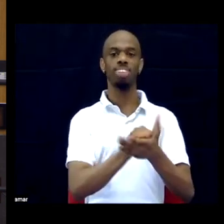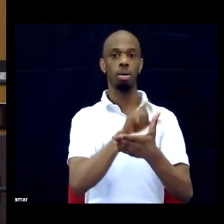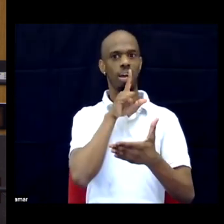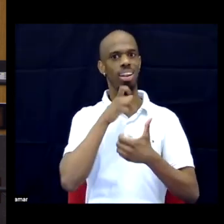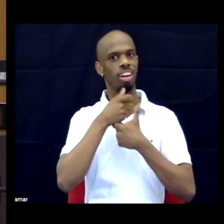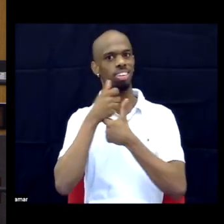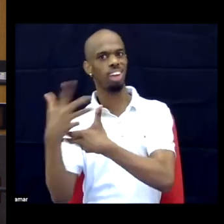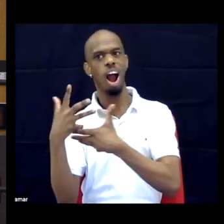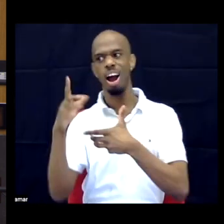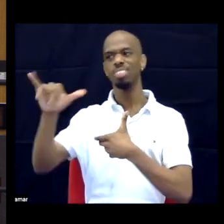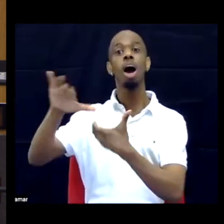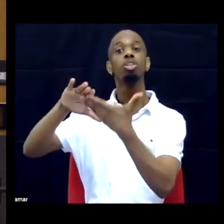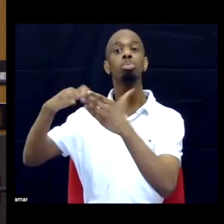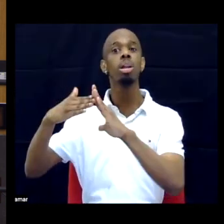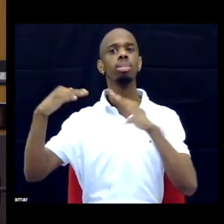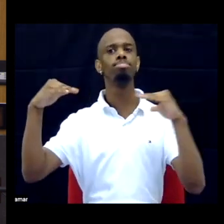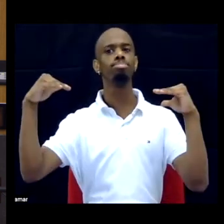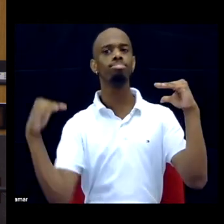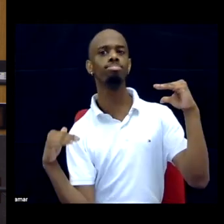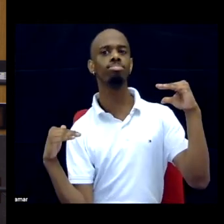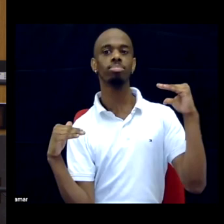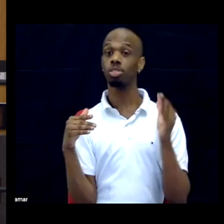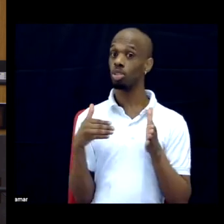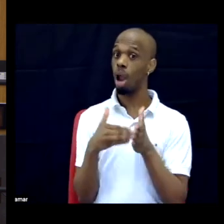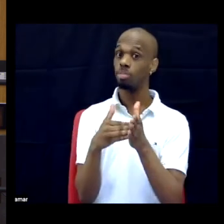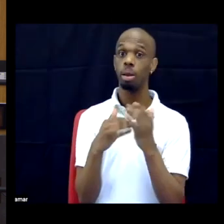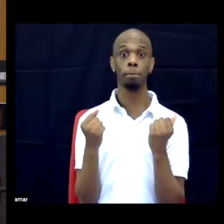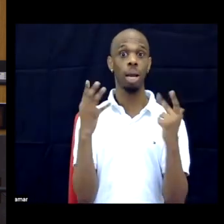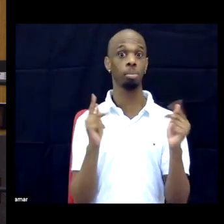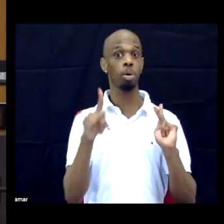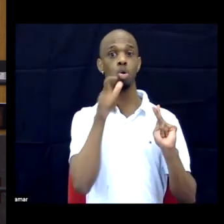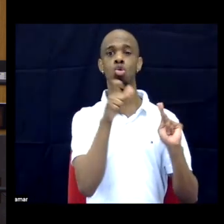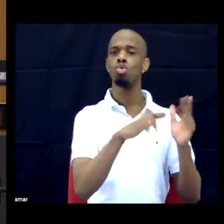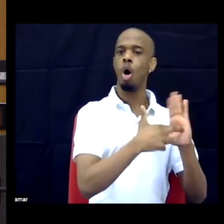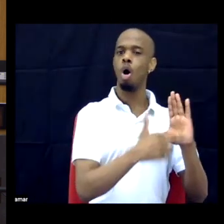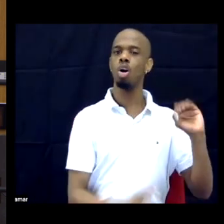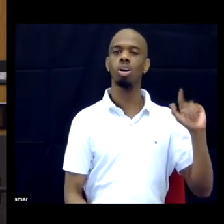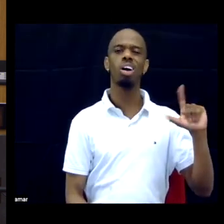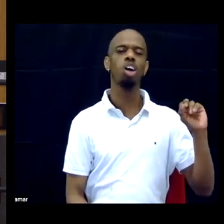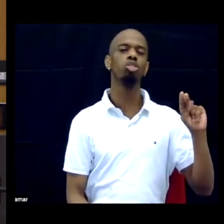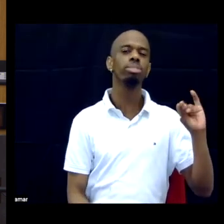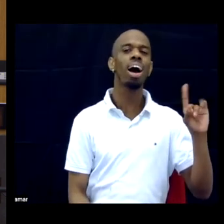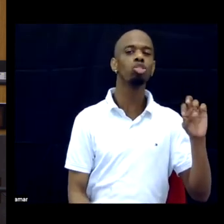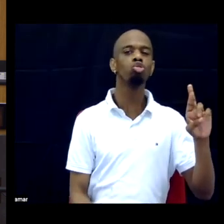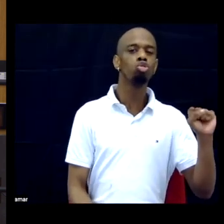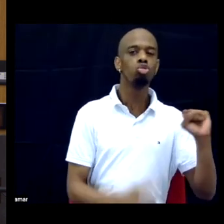connections to ableism that colonizer said that this group of people or thing you do